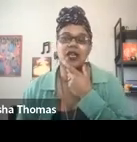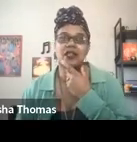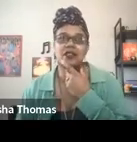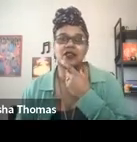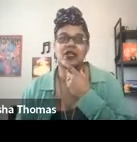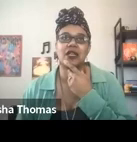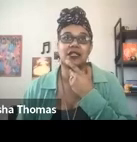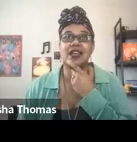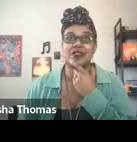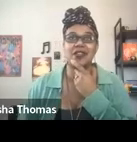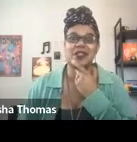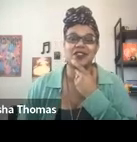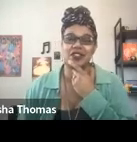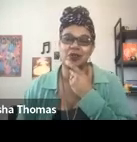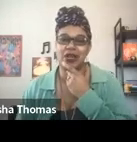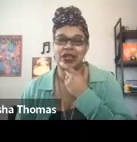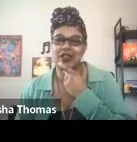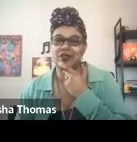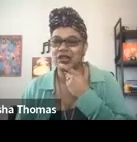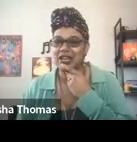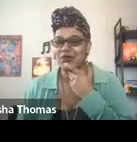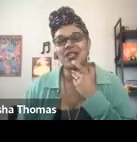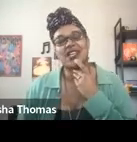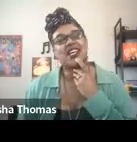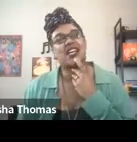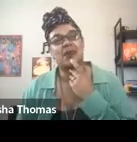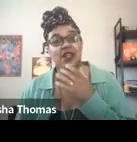In the last screen, I did have an image of a shipwreck and a volcano.